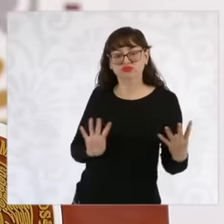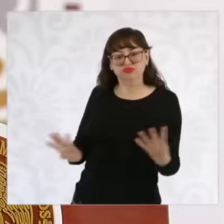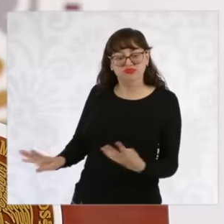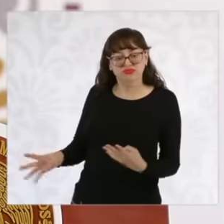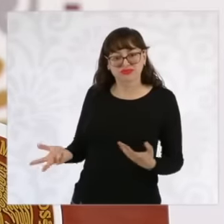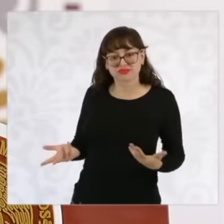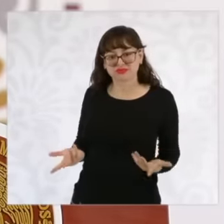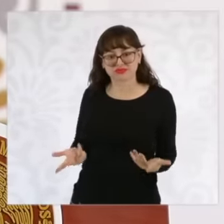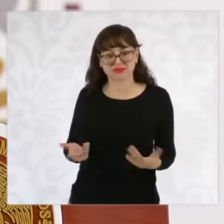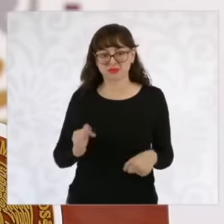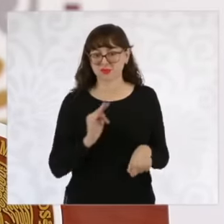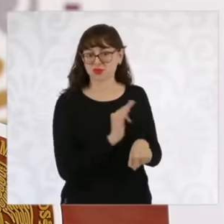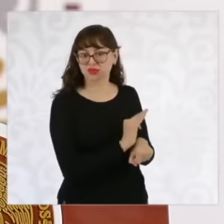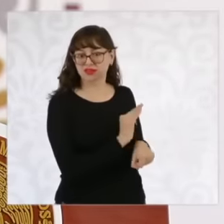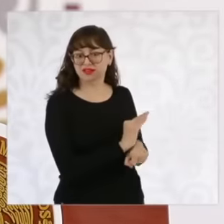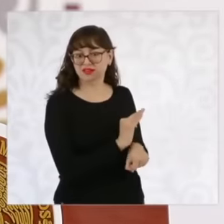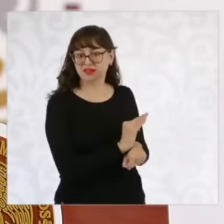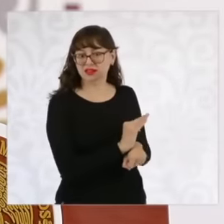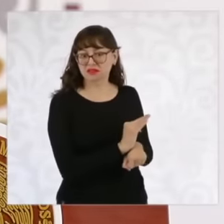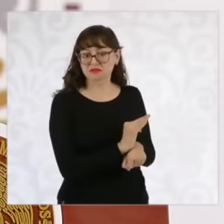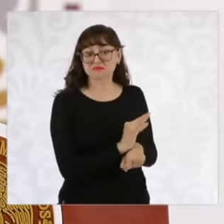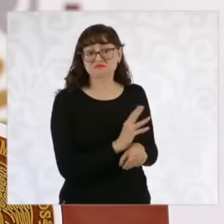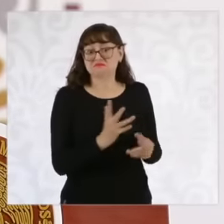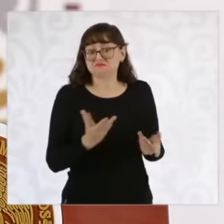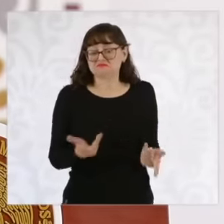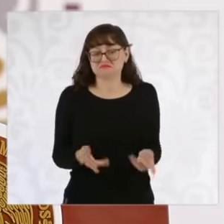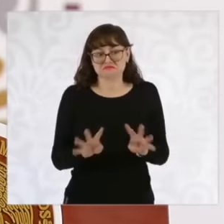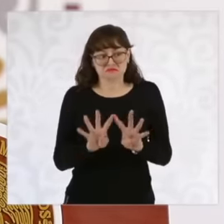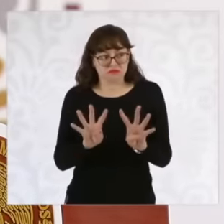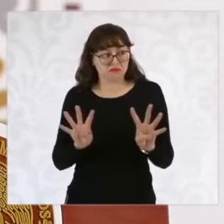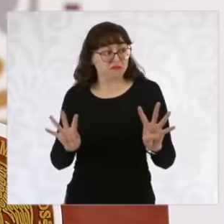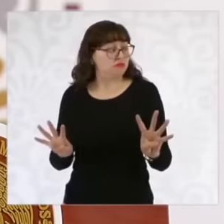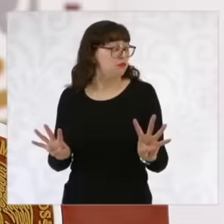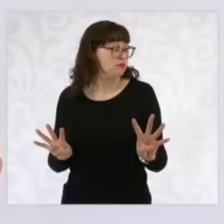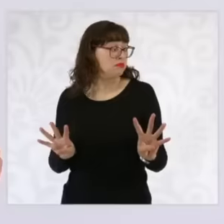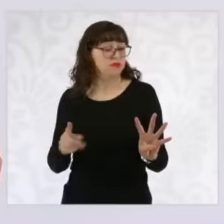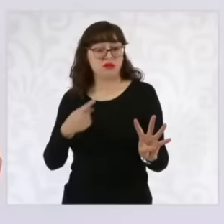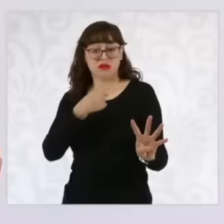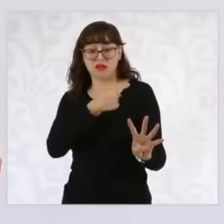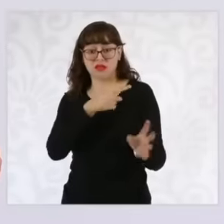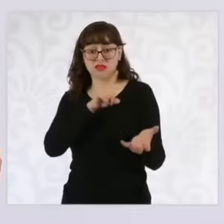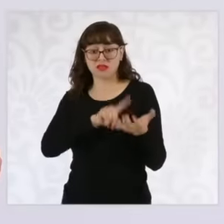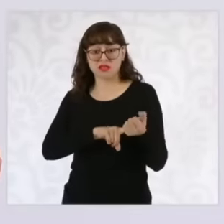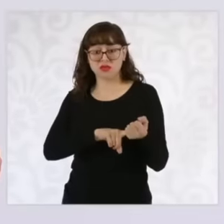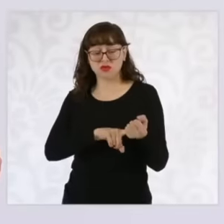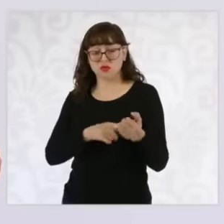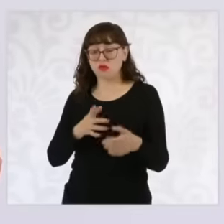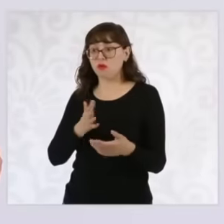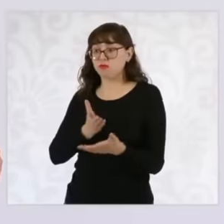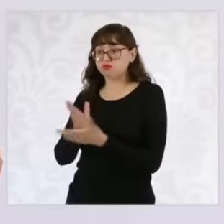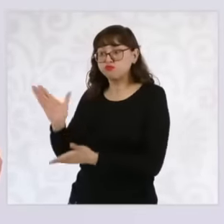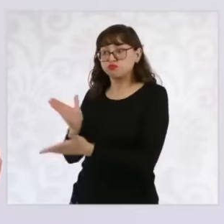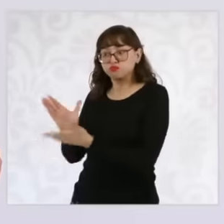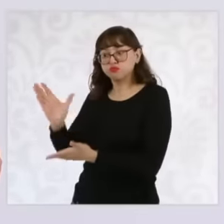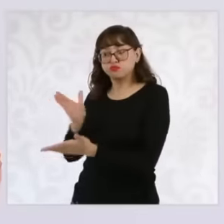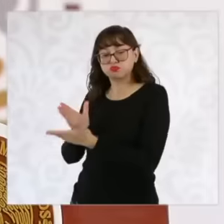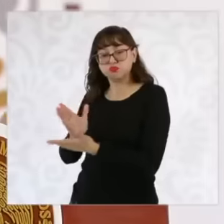the encapsulation is released, we are going to say the encapsulation is open. That is the information we have